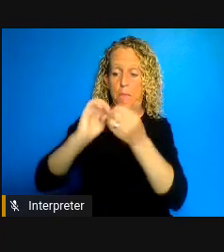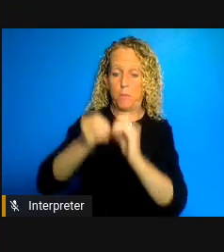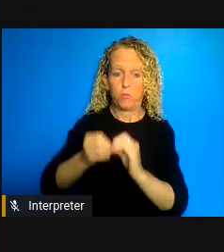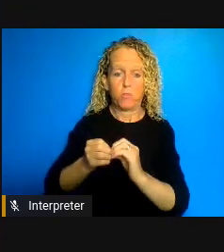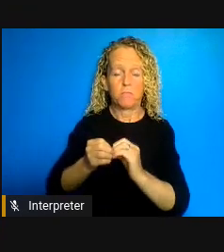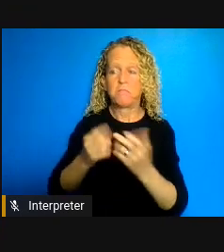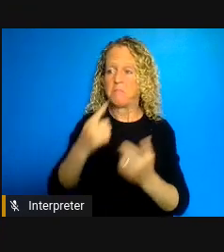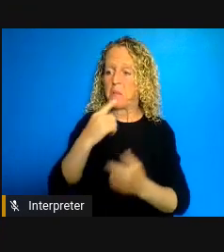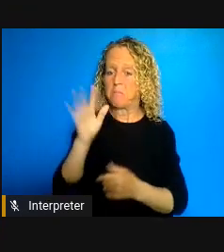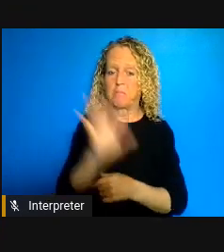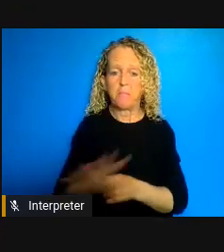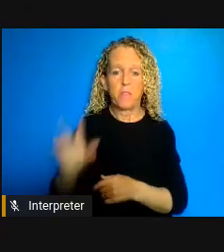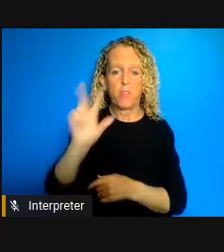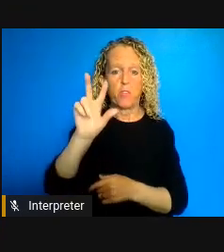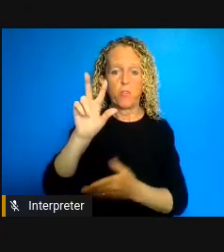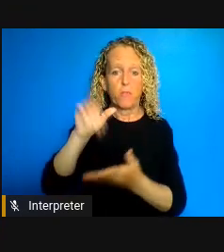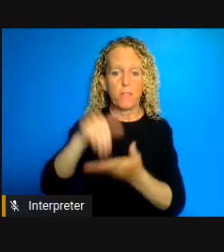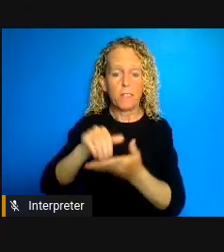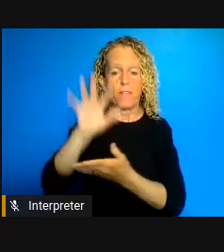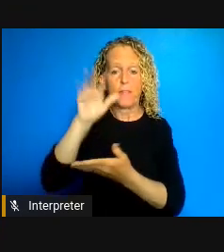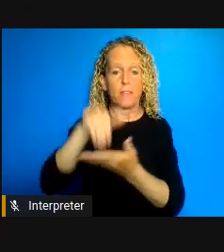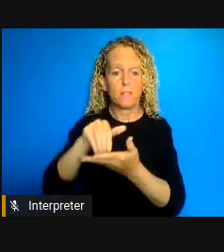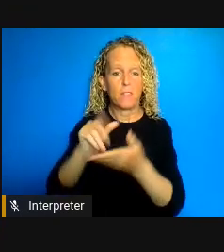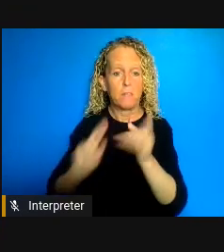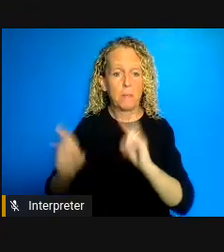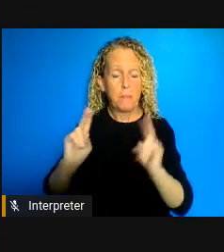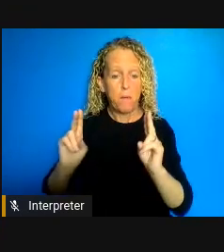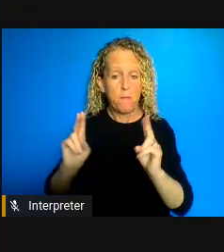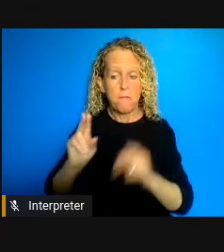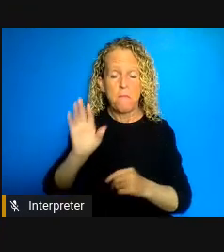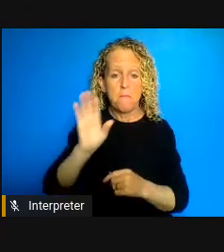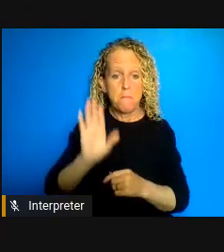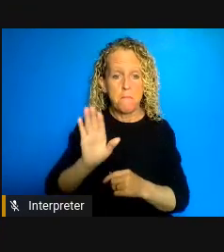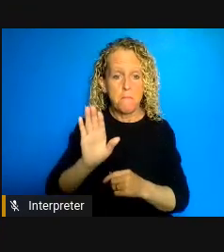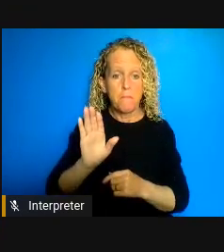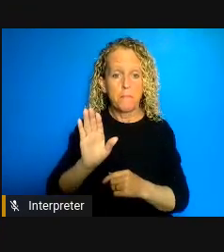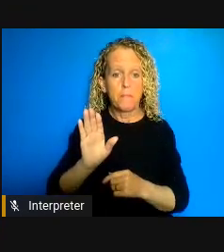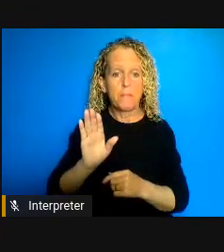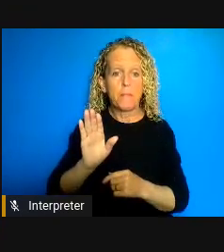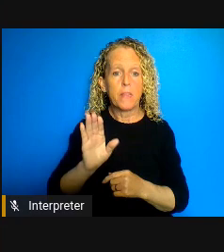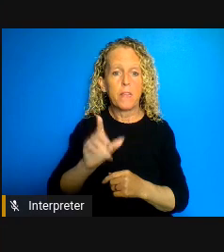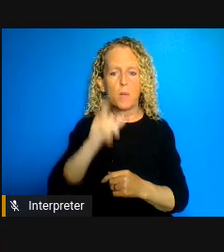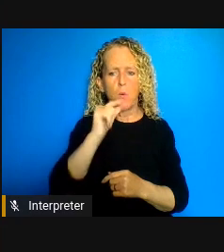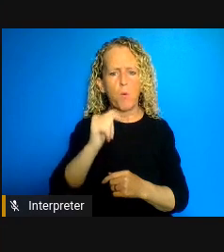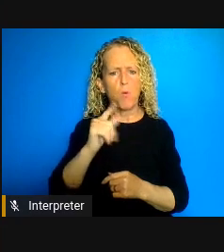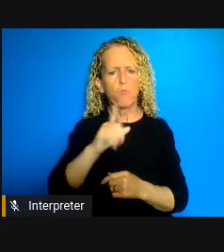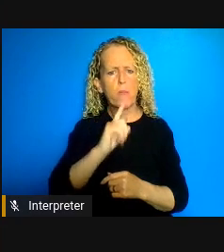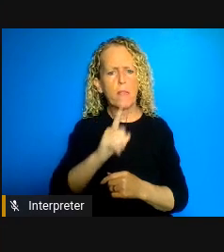and 5,000 people that are deemed to be low risk to public safety and high risk